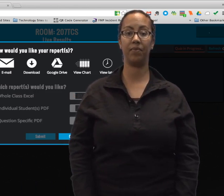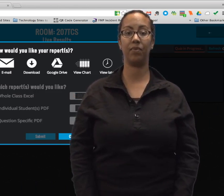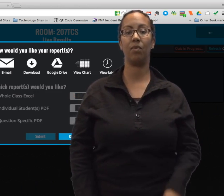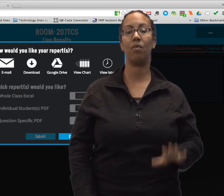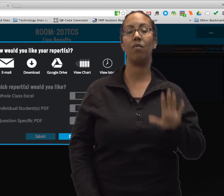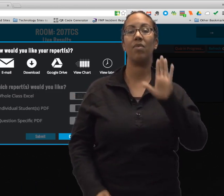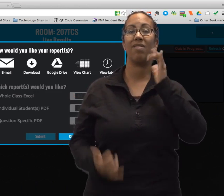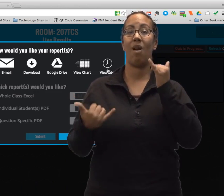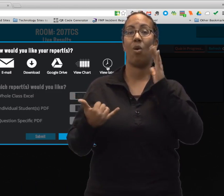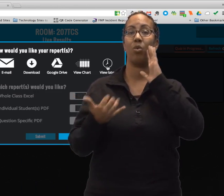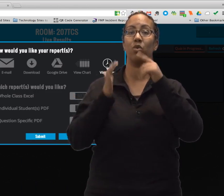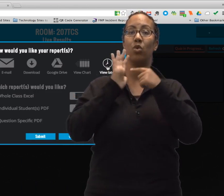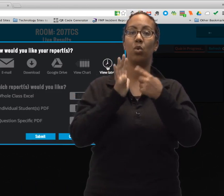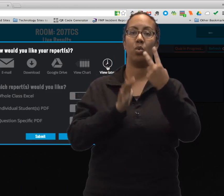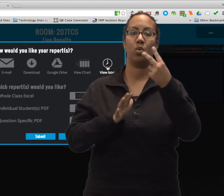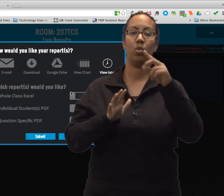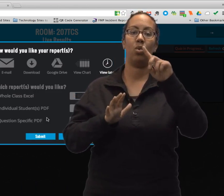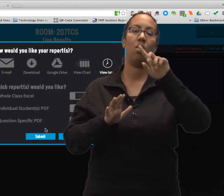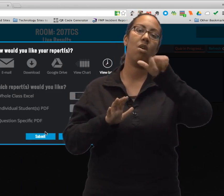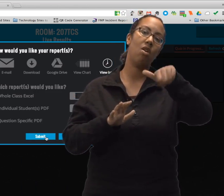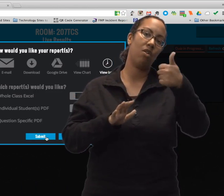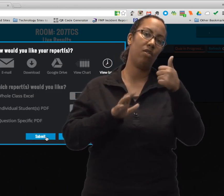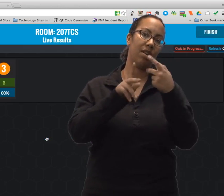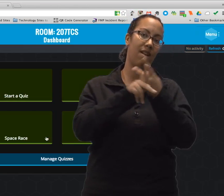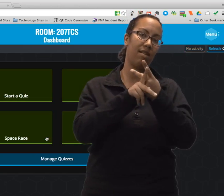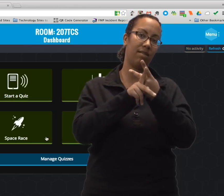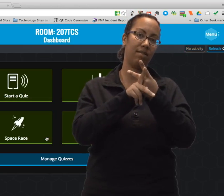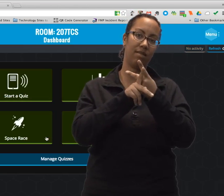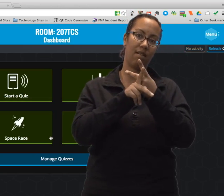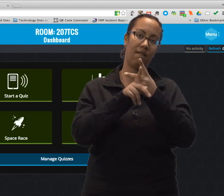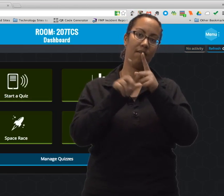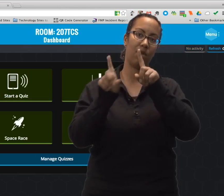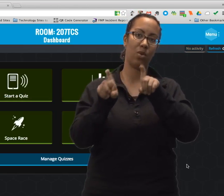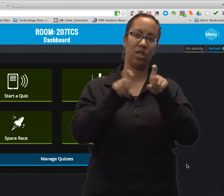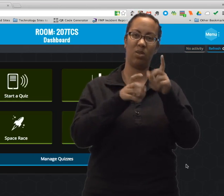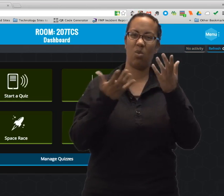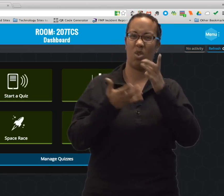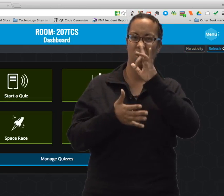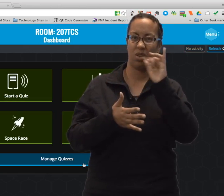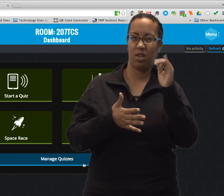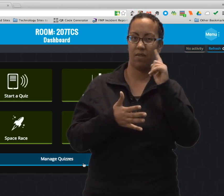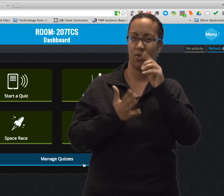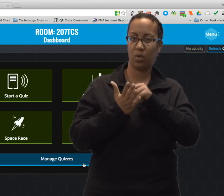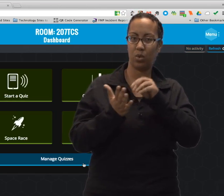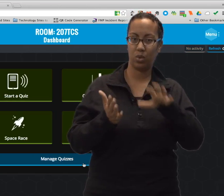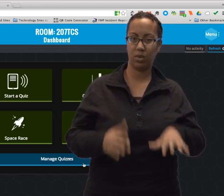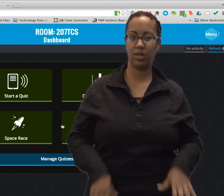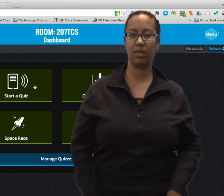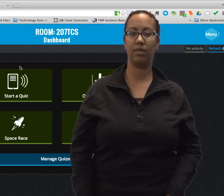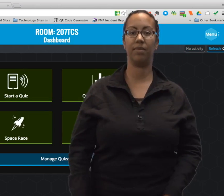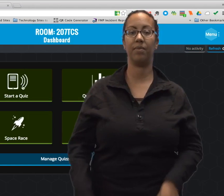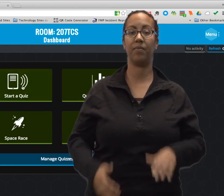Now I am going to show you two other types of quizzes and what they look like for students.